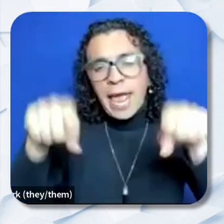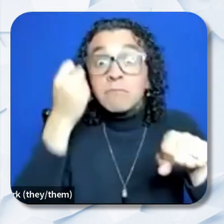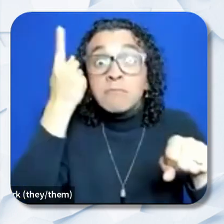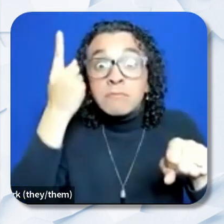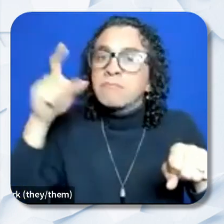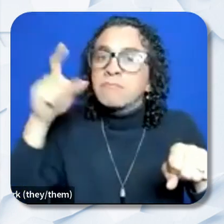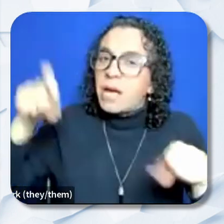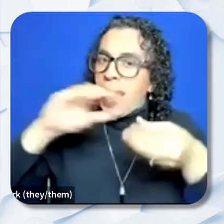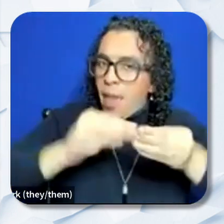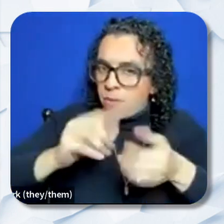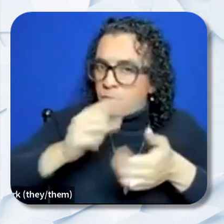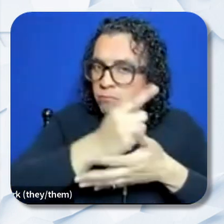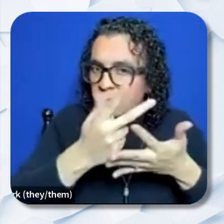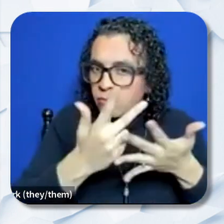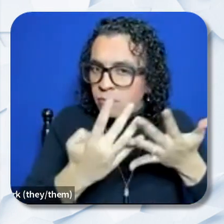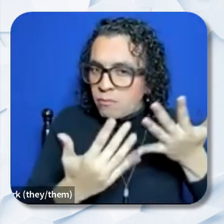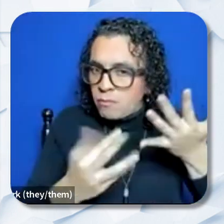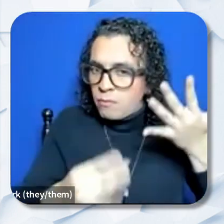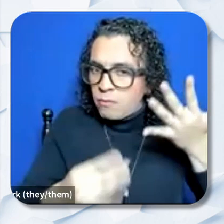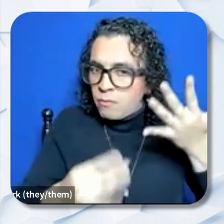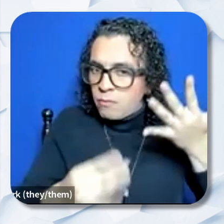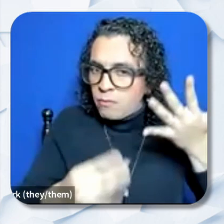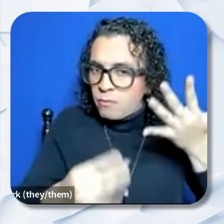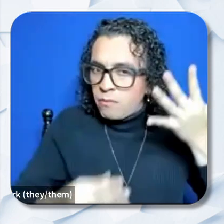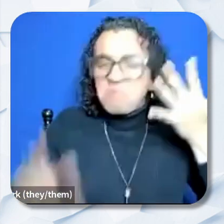Collaboratives will need to submit one application per lead.